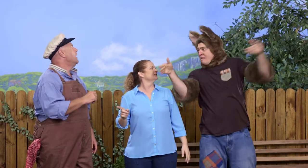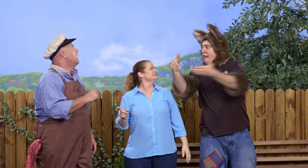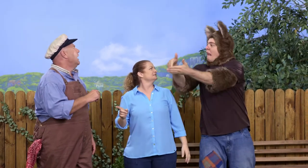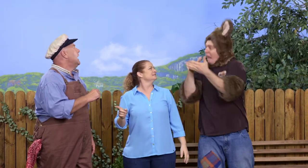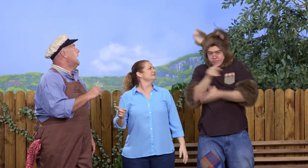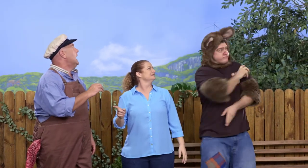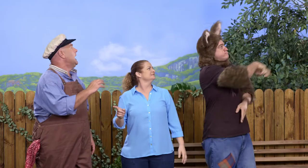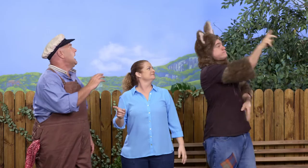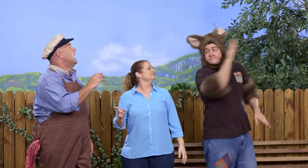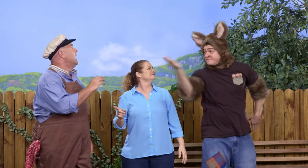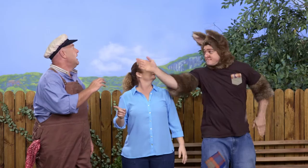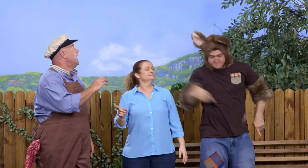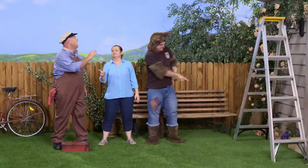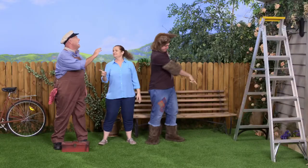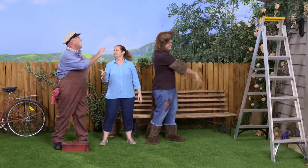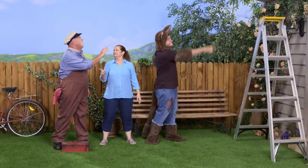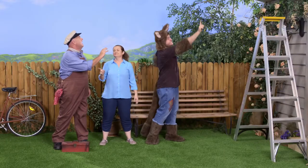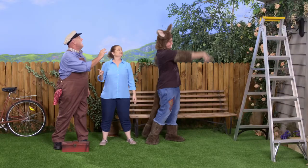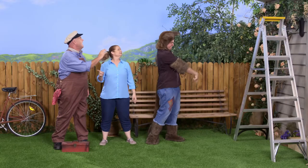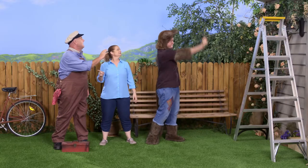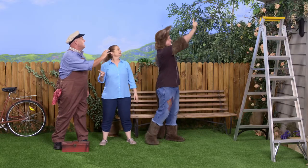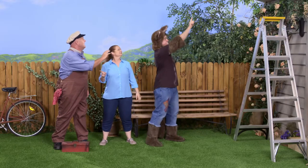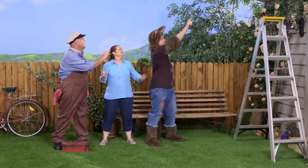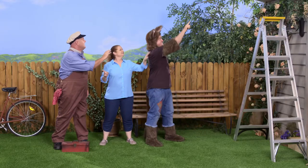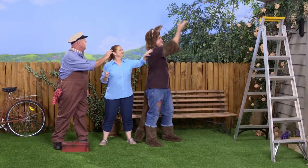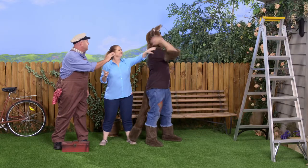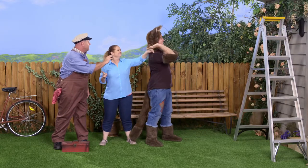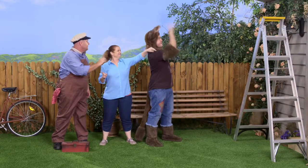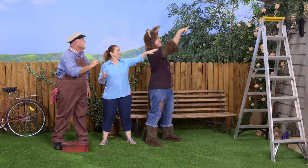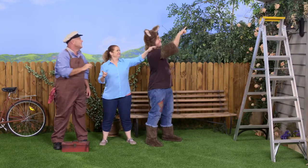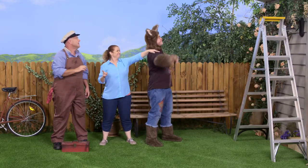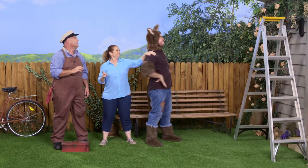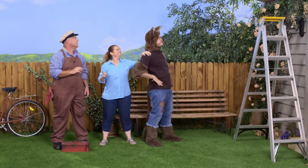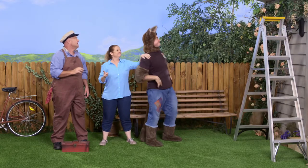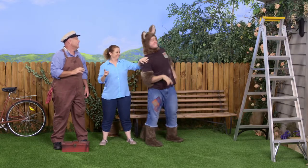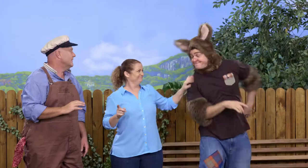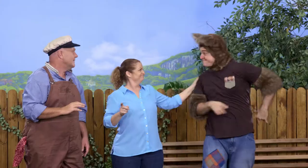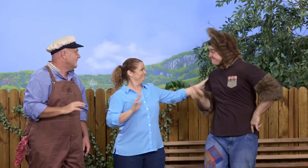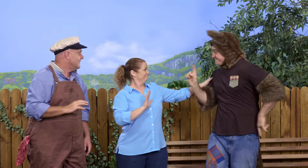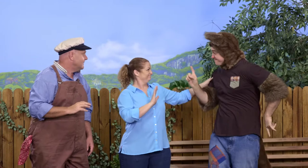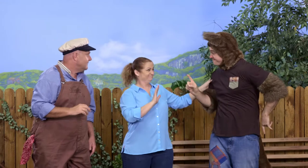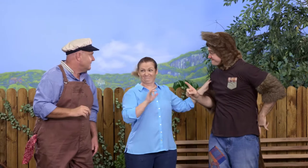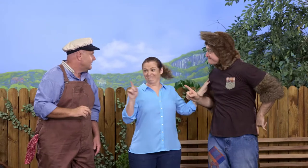Up you go. Just use the ladder. Possum? Hmm?